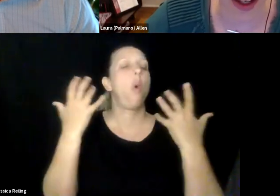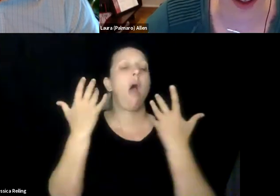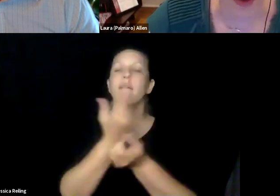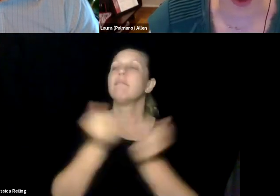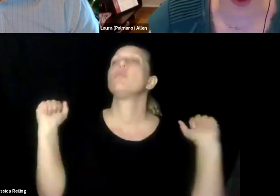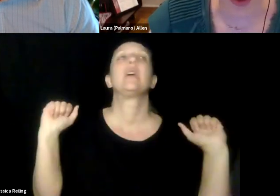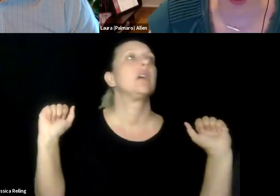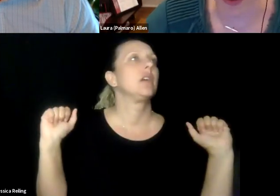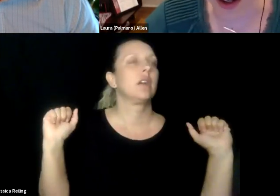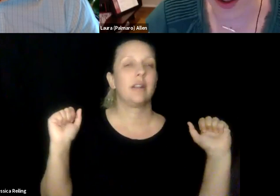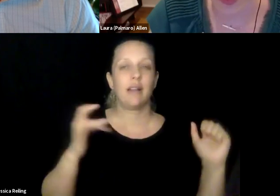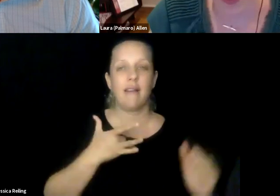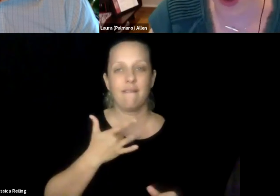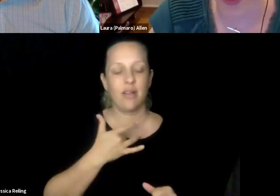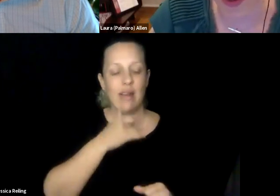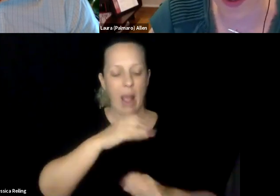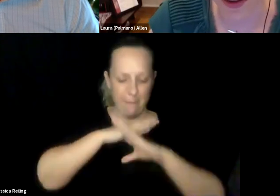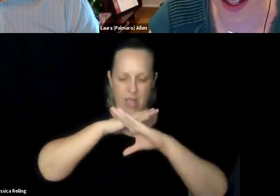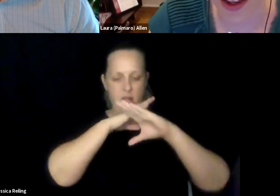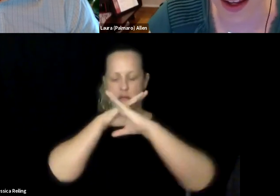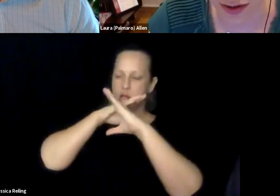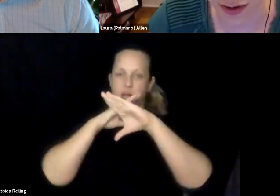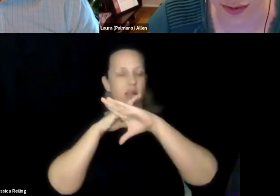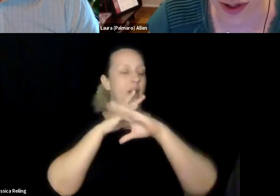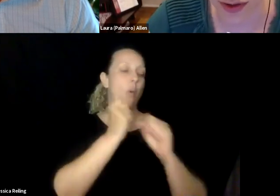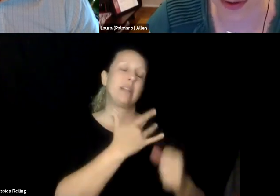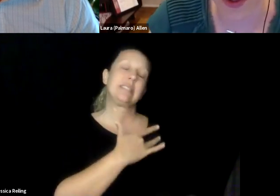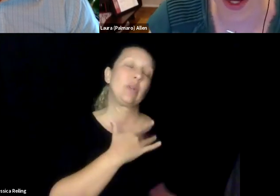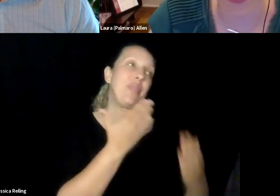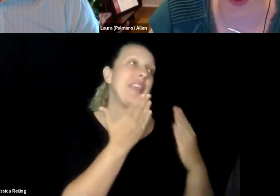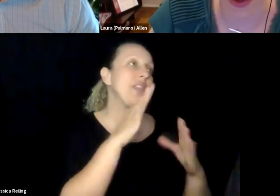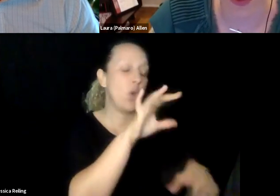quickly. It freed me up to know that I could study whatever I wanted to